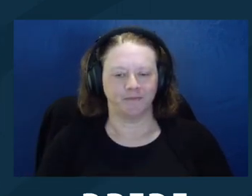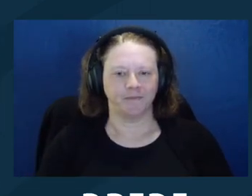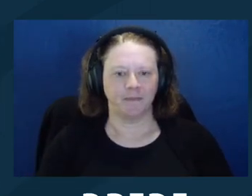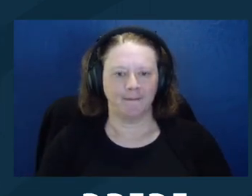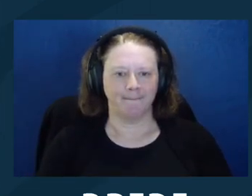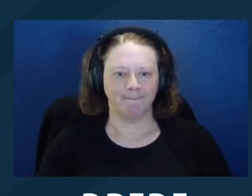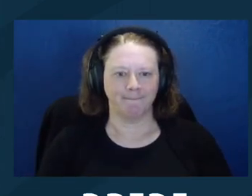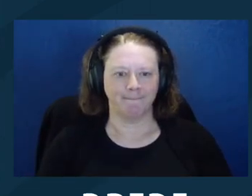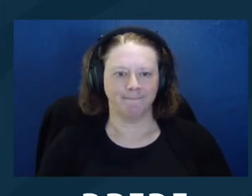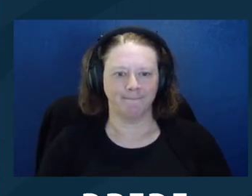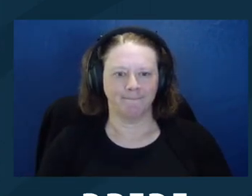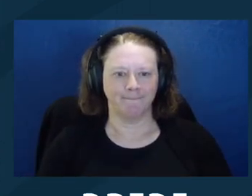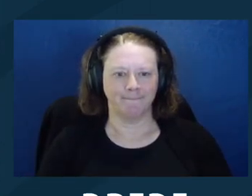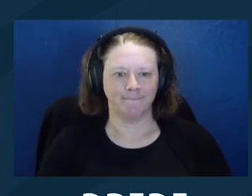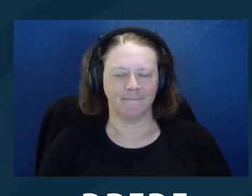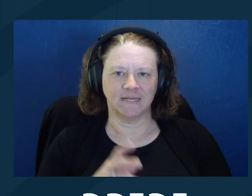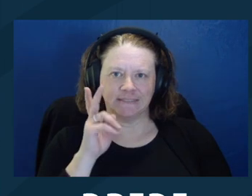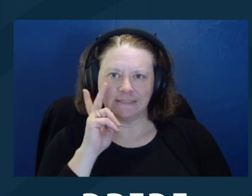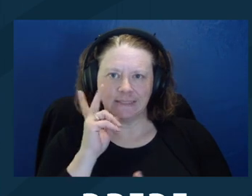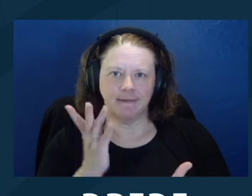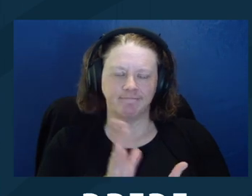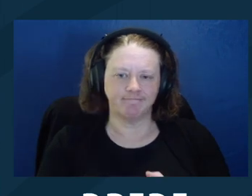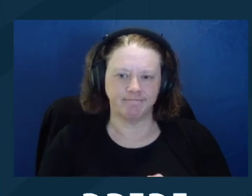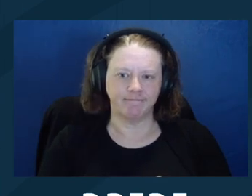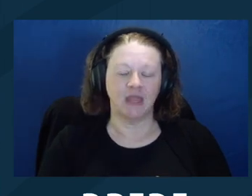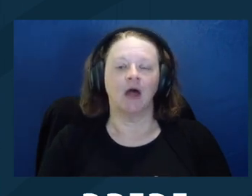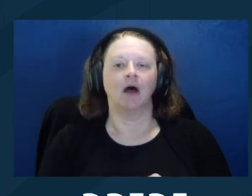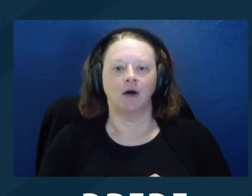by Wednesday to the E‑mail that you gave when you registered.